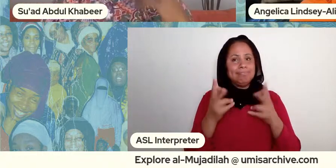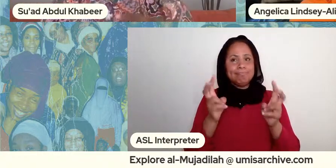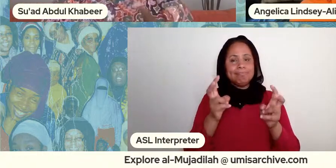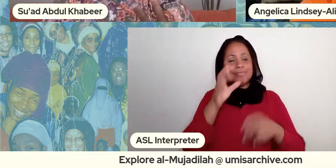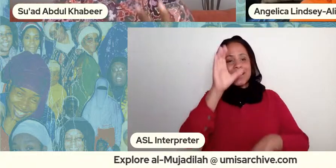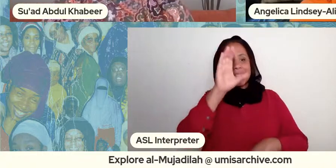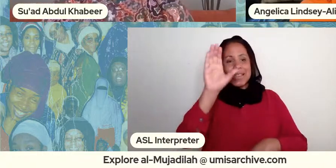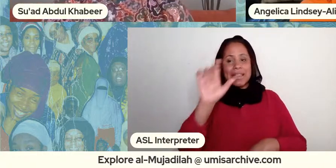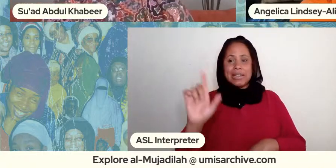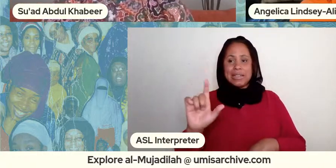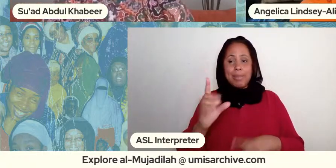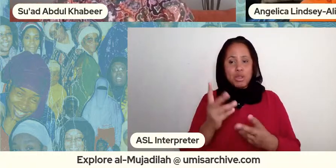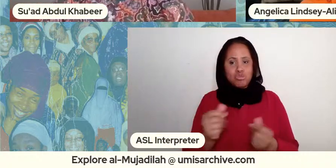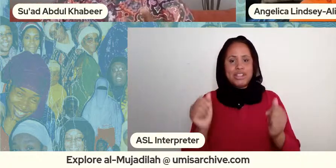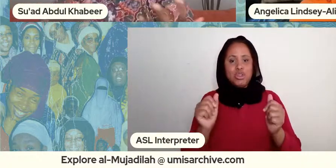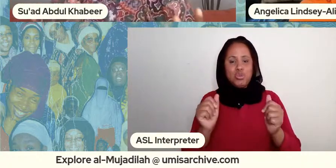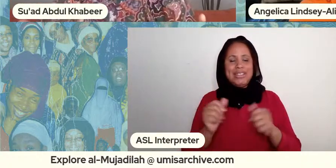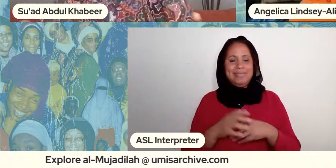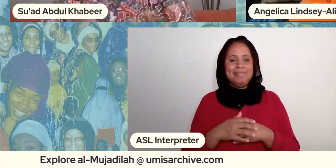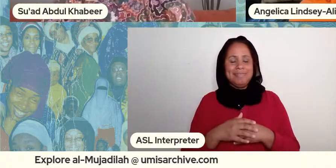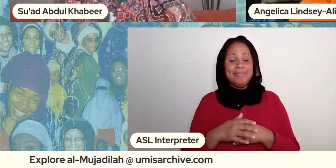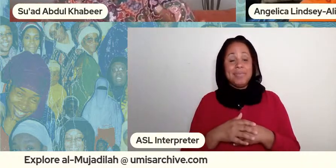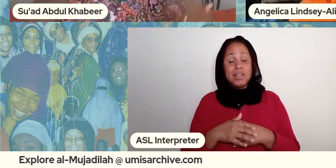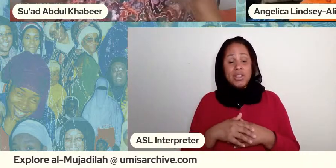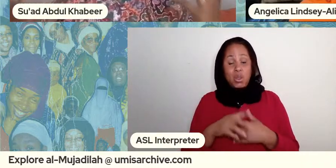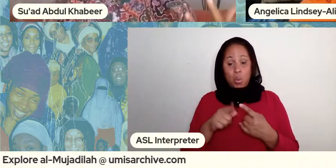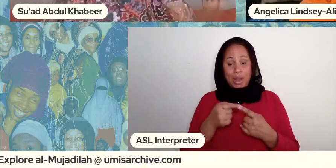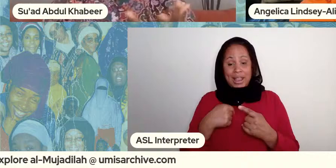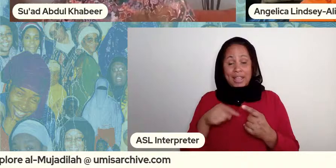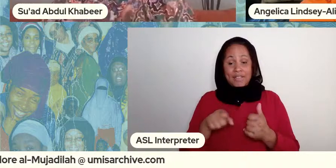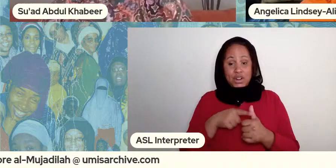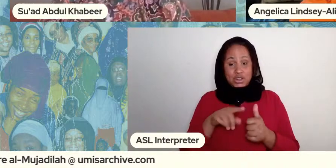thing that i love about the reason when i first found it i was like i called the daughter i was